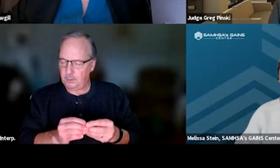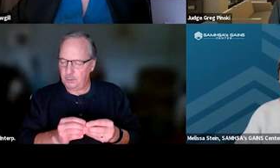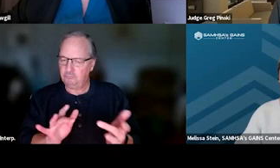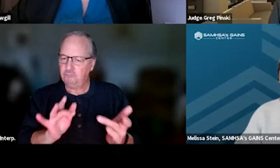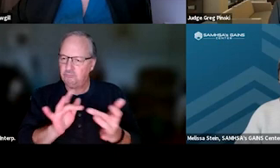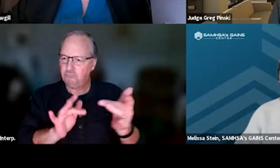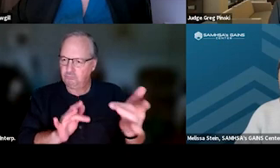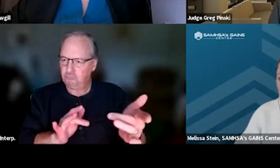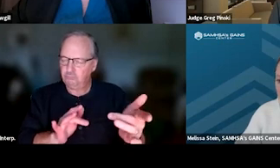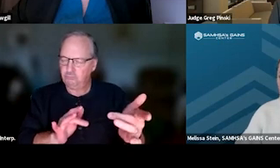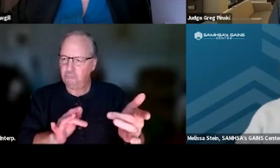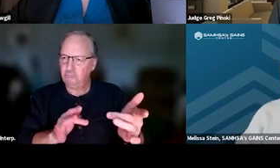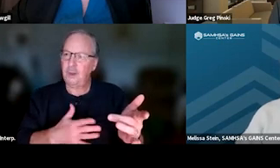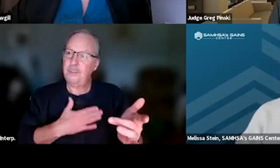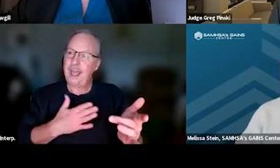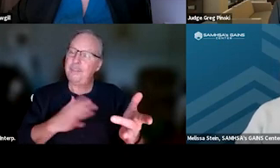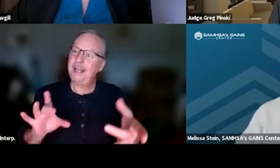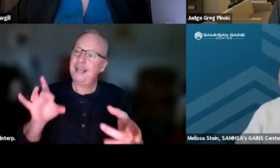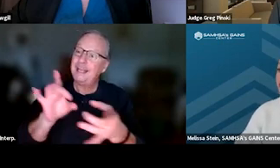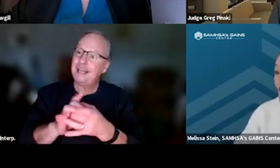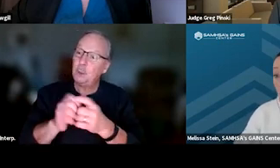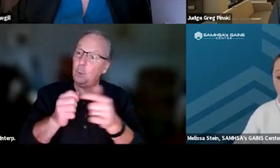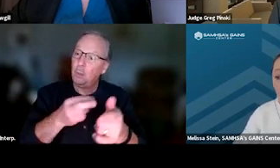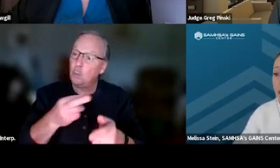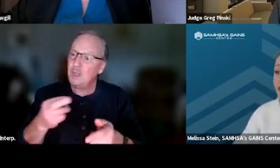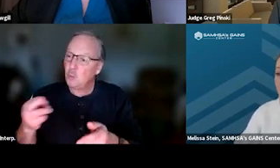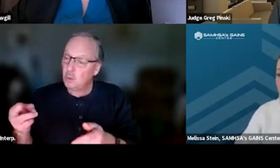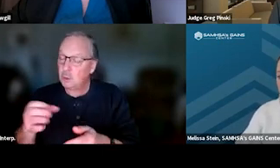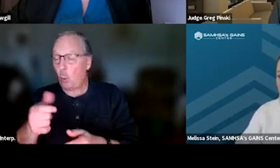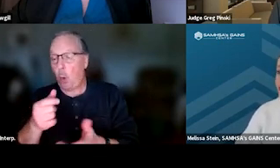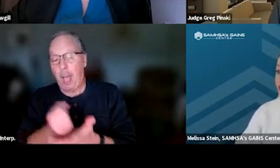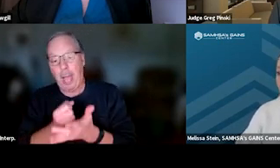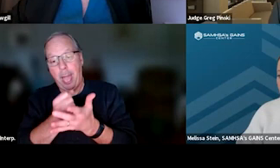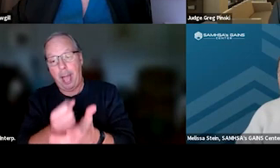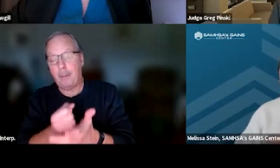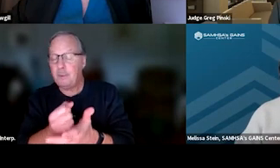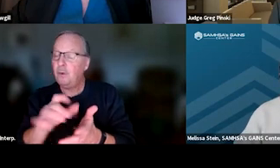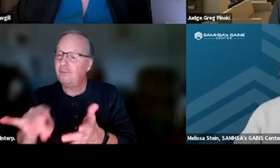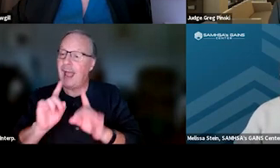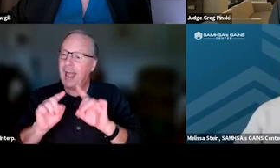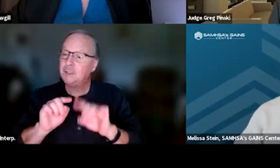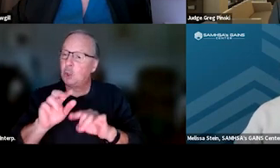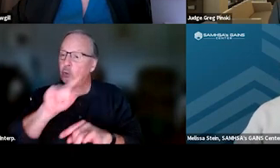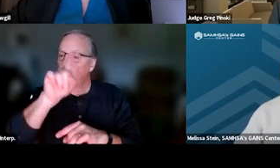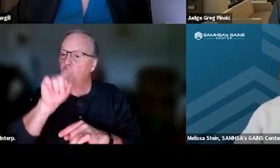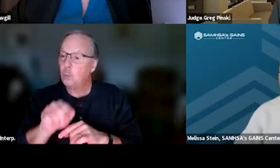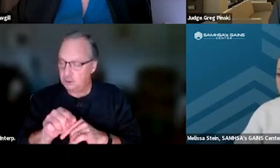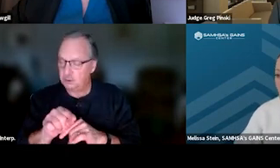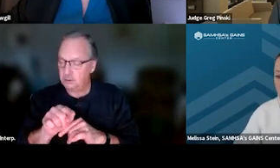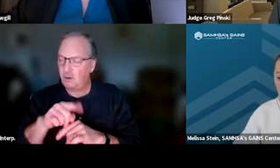we'd be happy to connect you with resources or help you find answers to your questions. For those of you who had questions